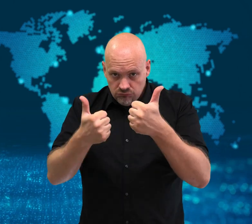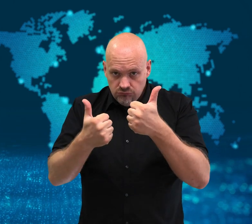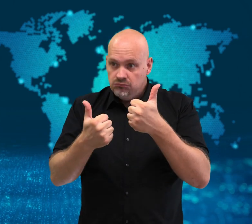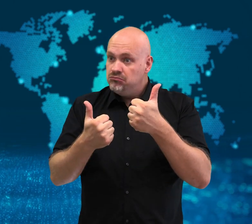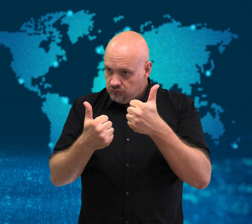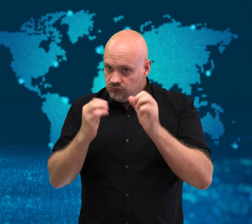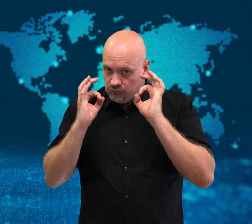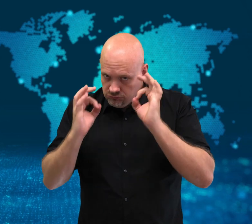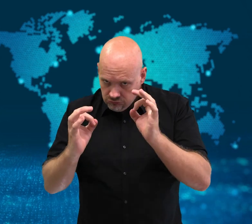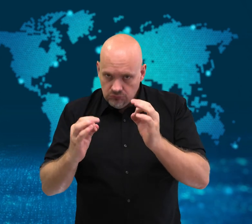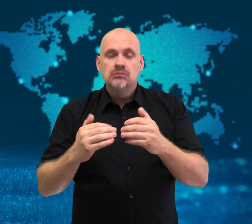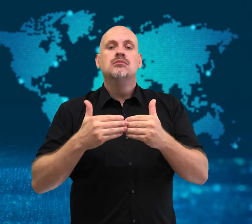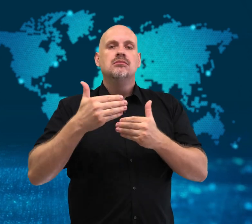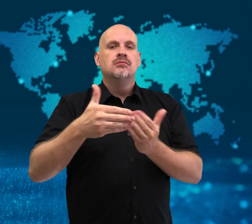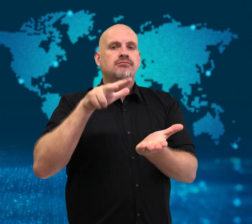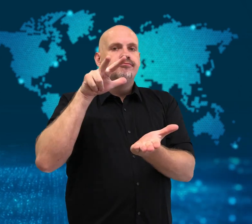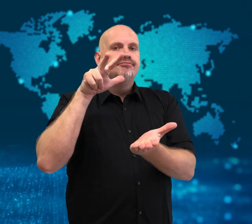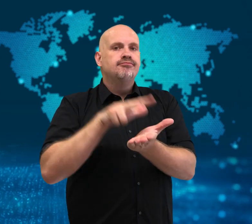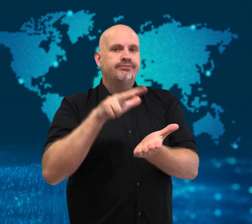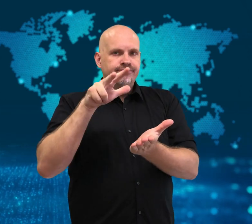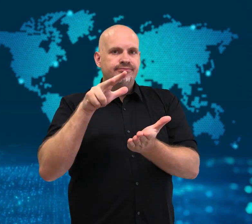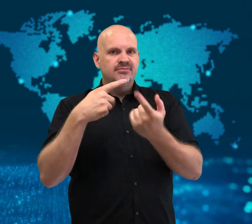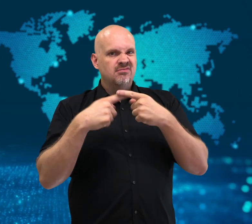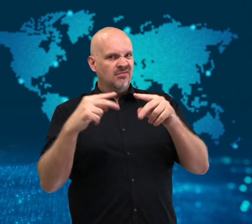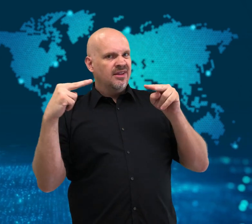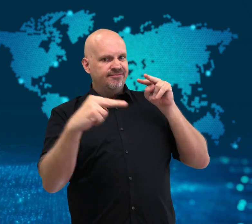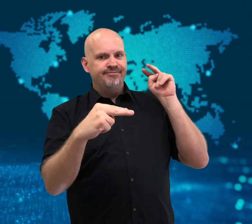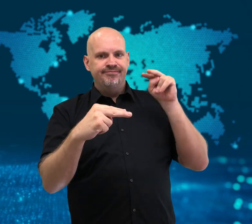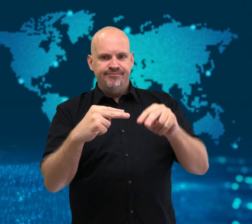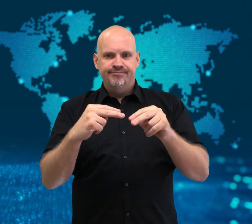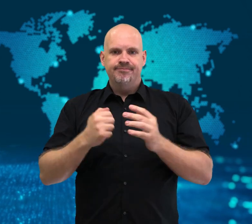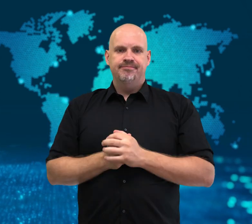completed prior to approval.